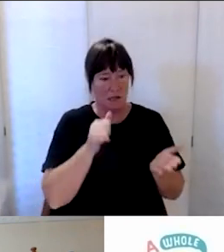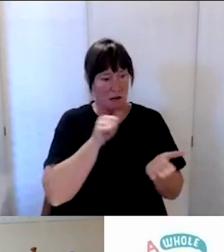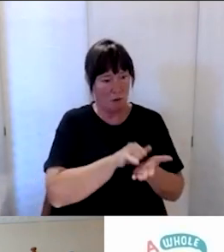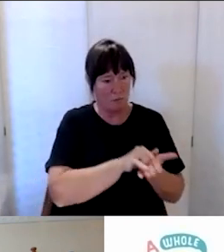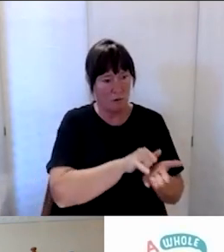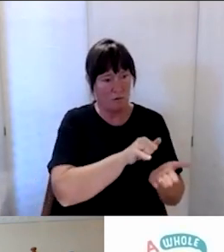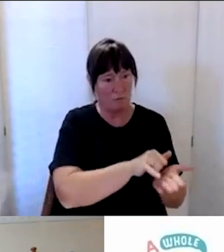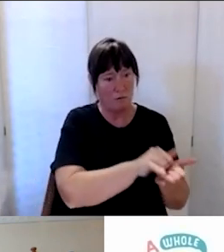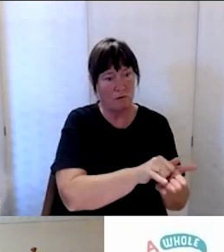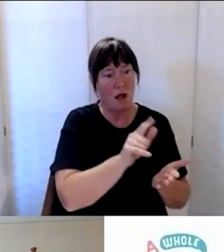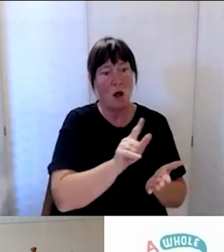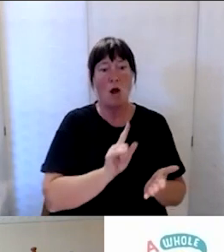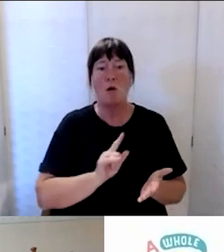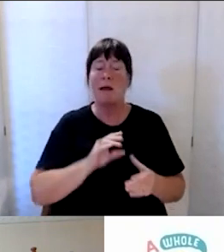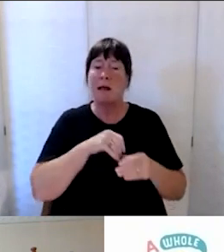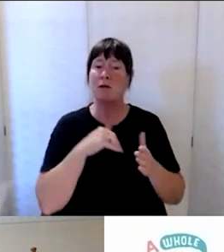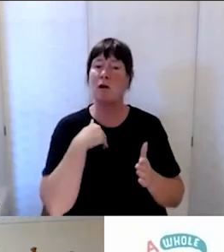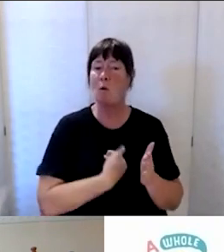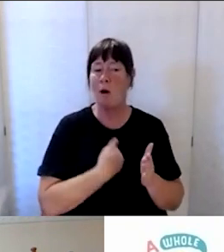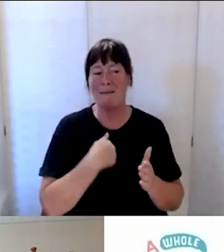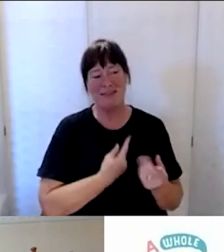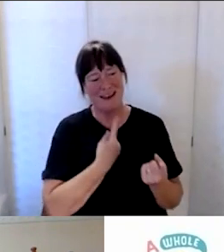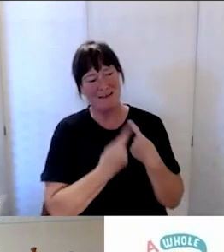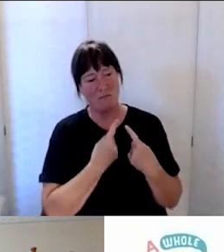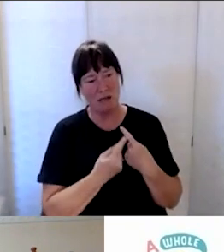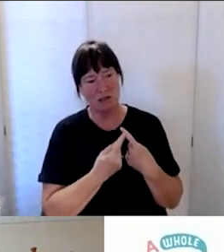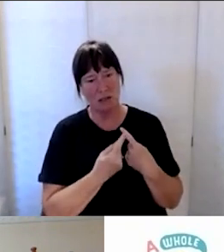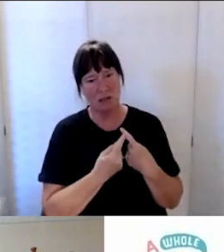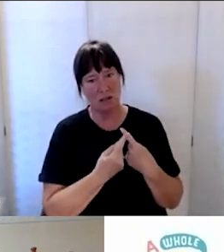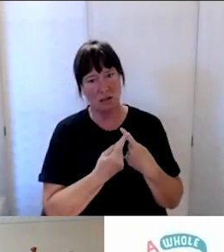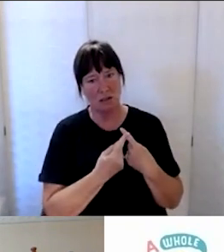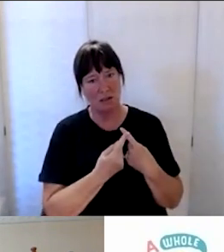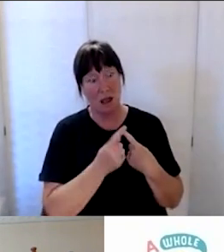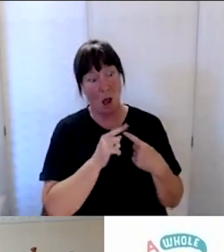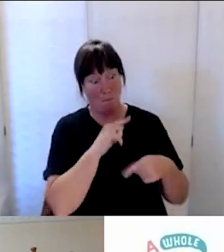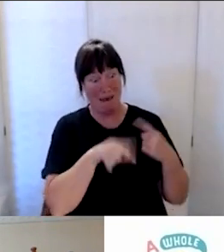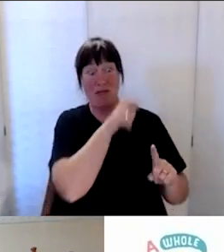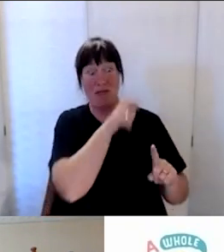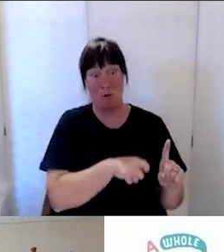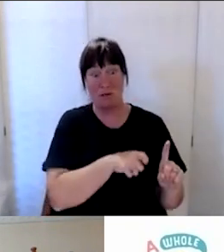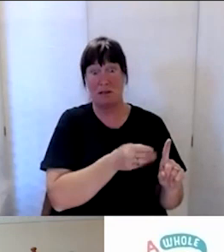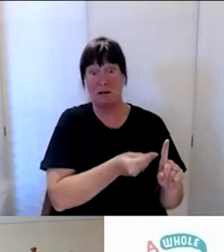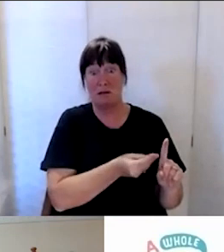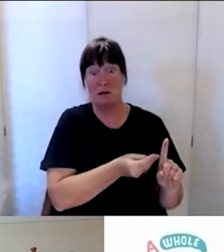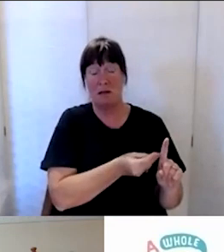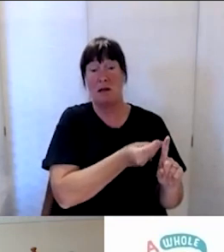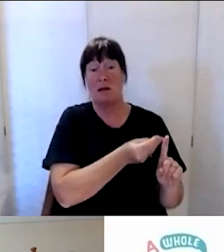a requirement that information comes back from those people with the NASC funding to provide information on the vulnerable people